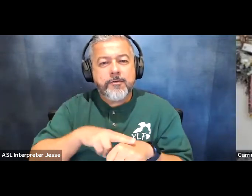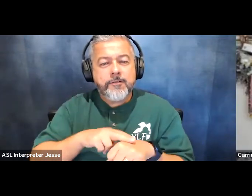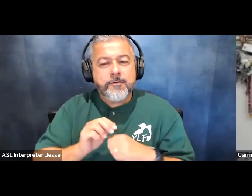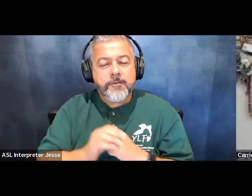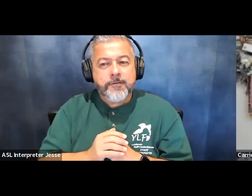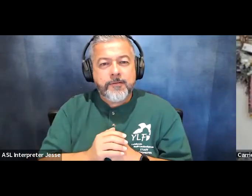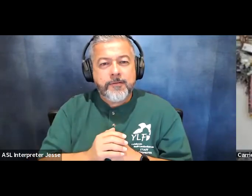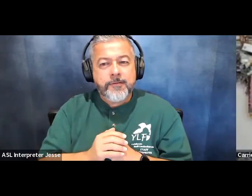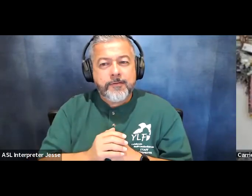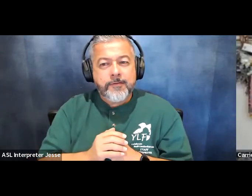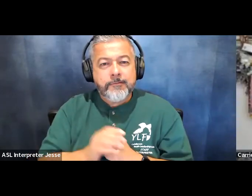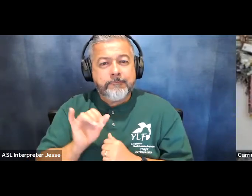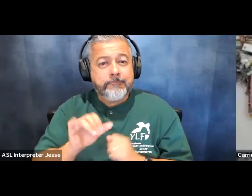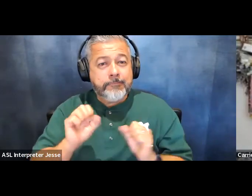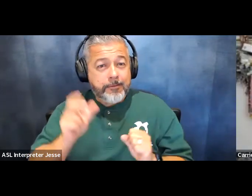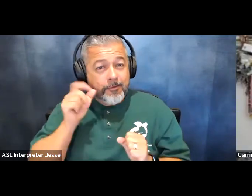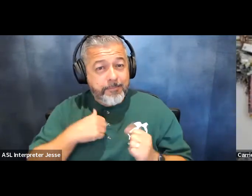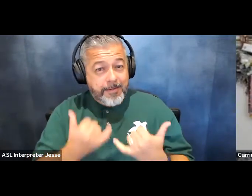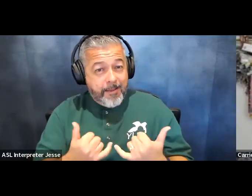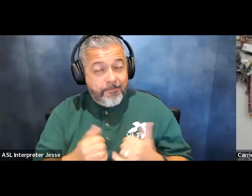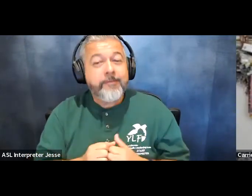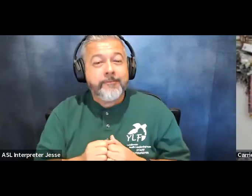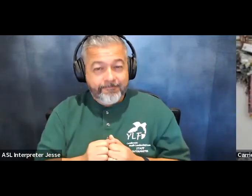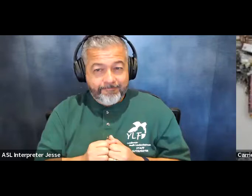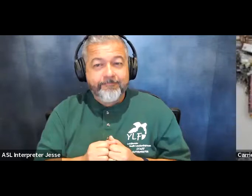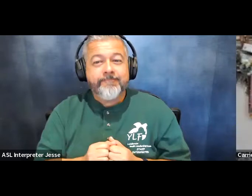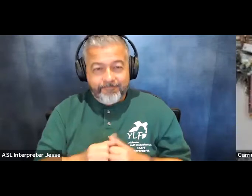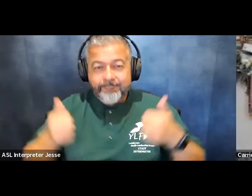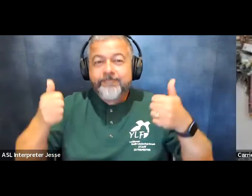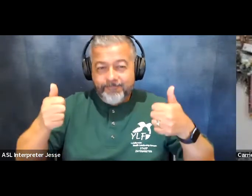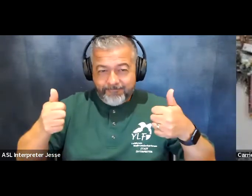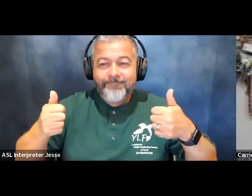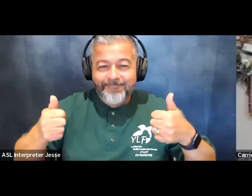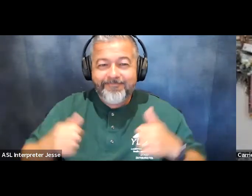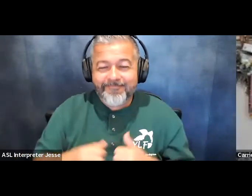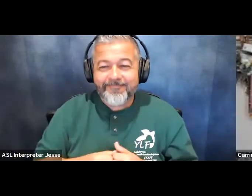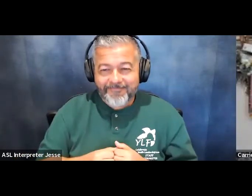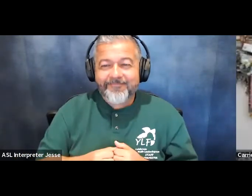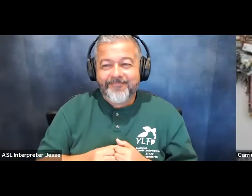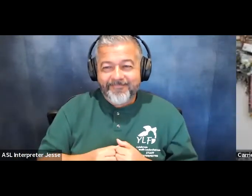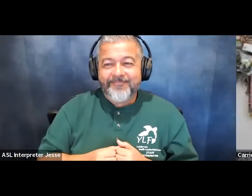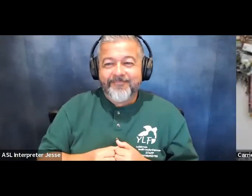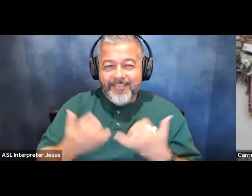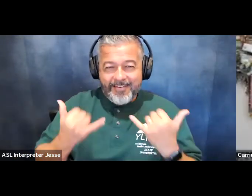it did can you guys hear me okay sounds like you're bad okay sorry it might be